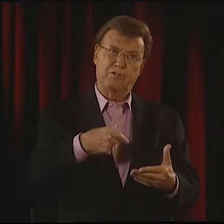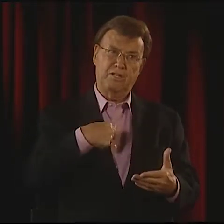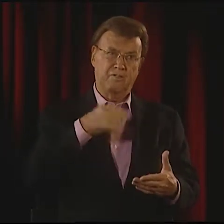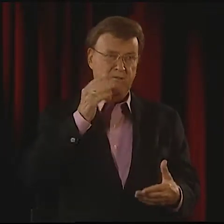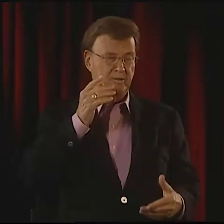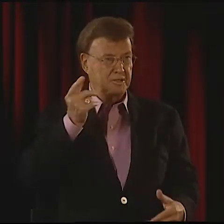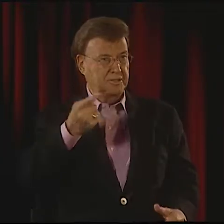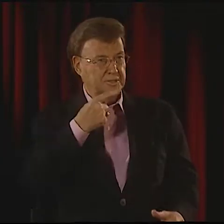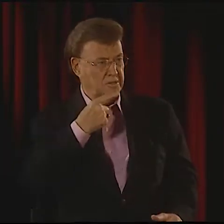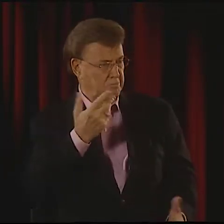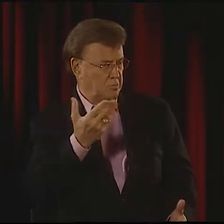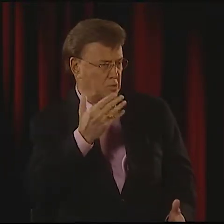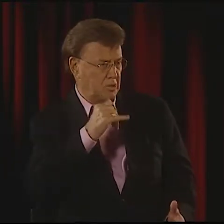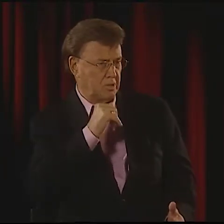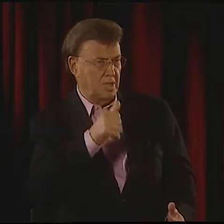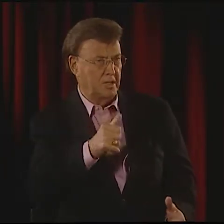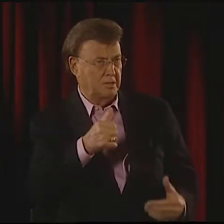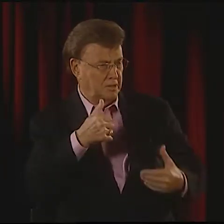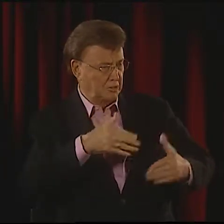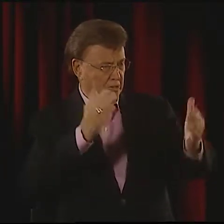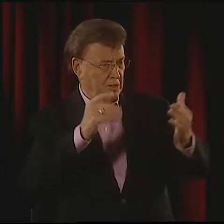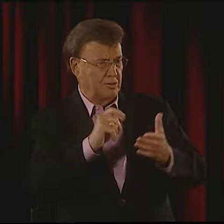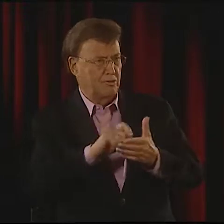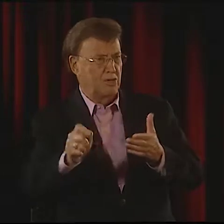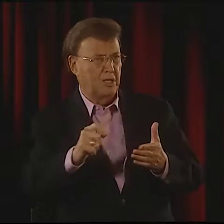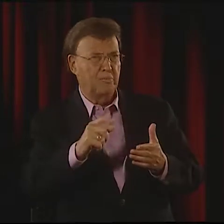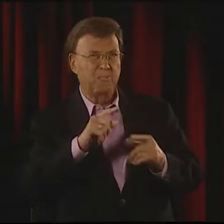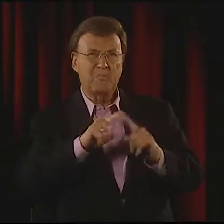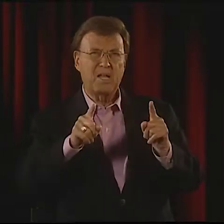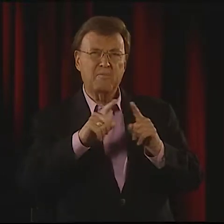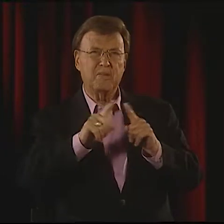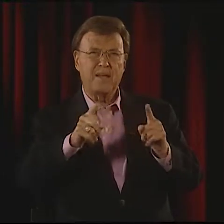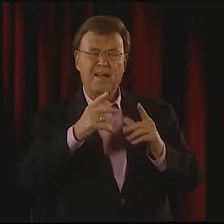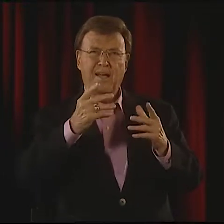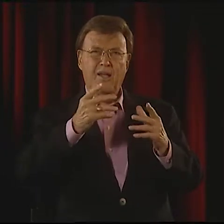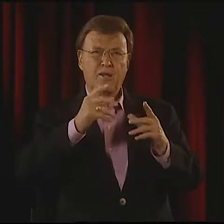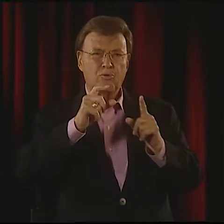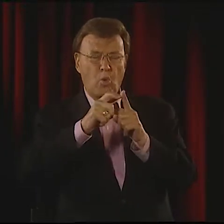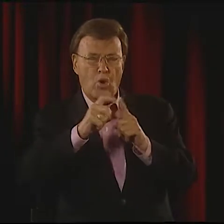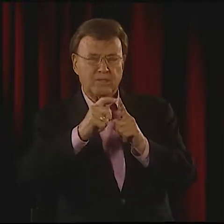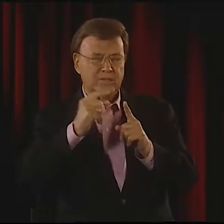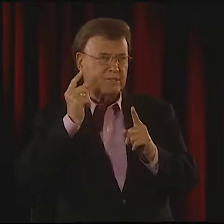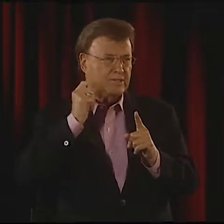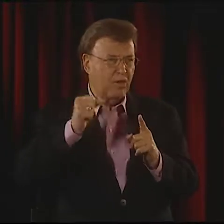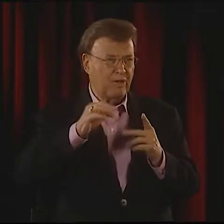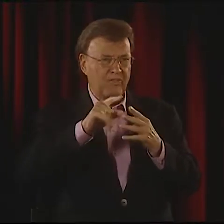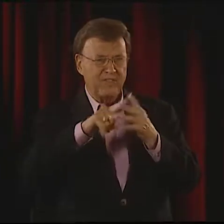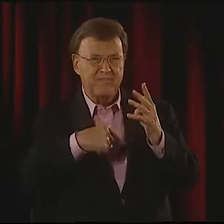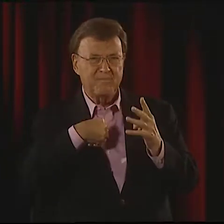"DO YOU THINK I CAN WRITE POETRY, AS WELL?" AND HE SAID, "WHY NOT? GO AHEAD AND TRY IT. GO AHEAD AND WRITE."